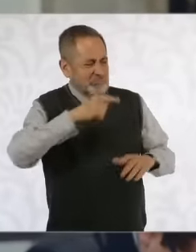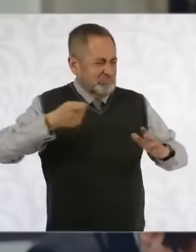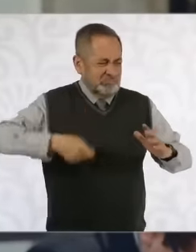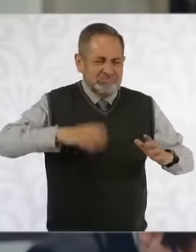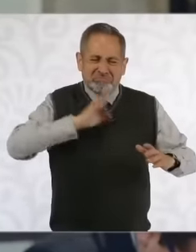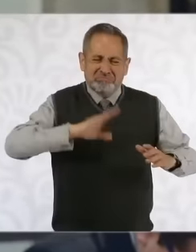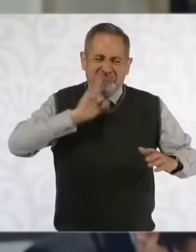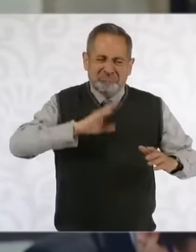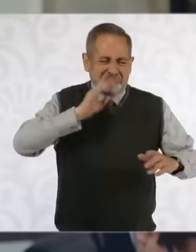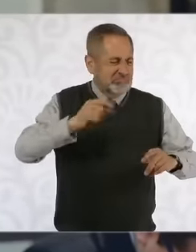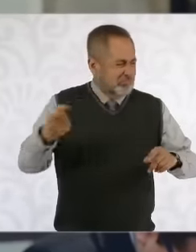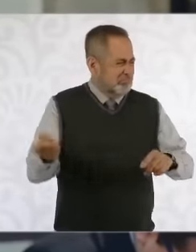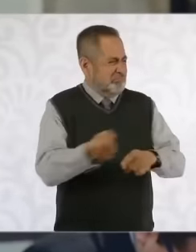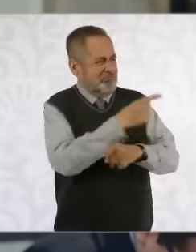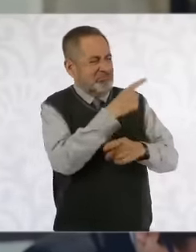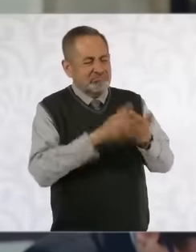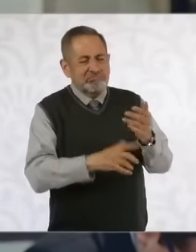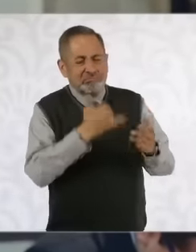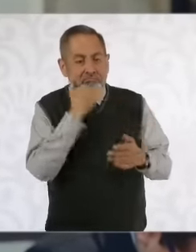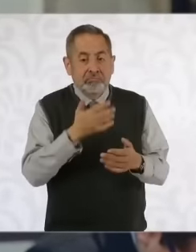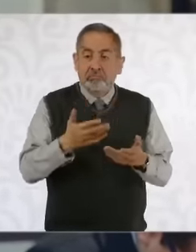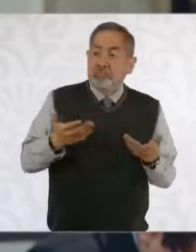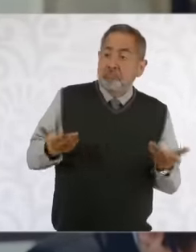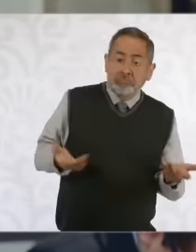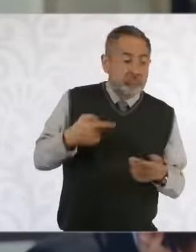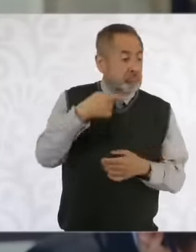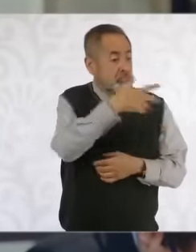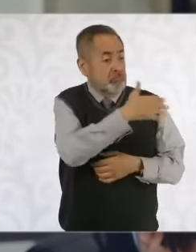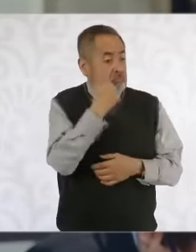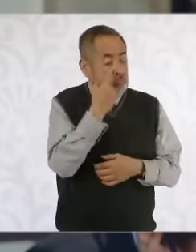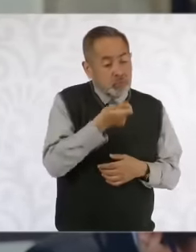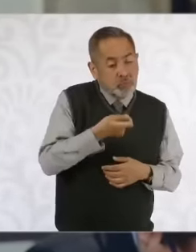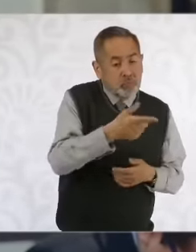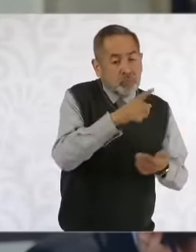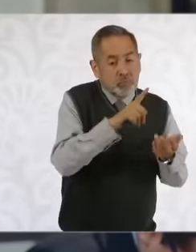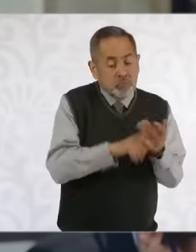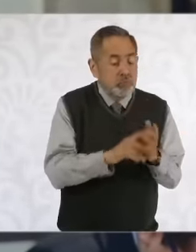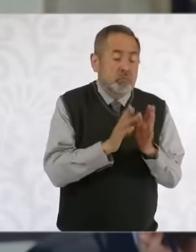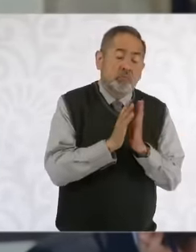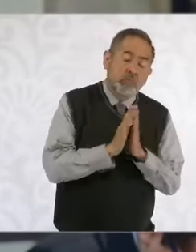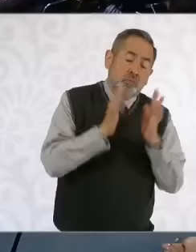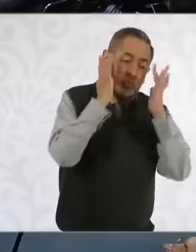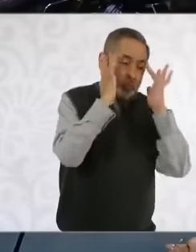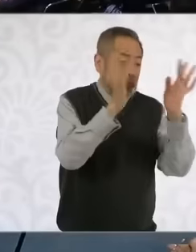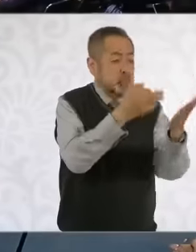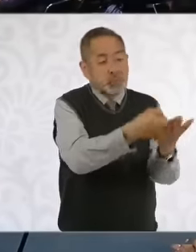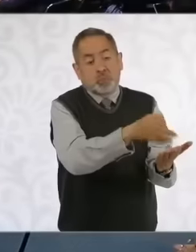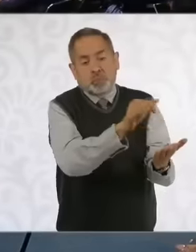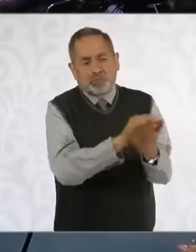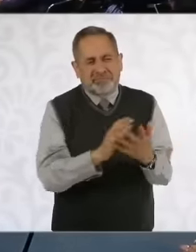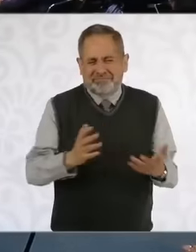possible acts of corruption Well they now want to turn them into Martyrs and Heroes Eh This